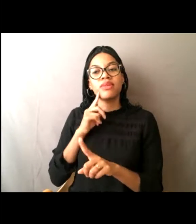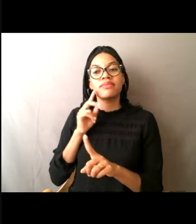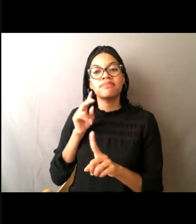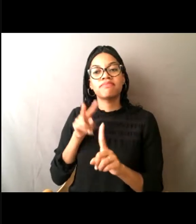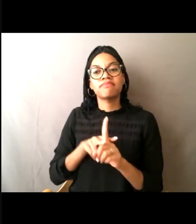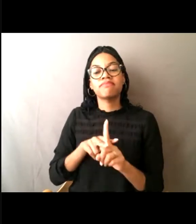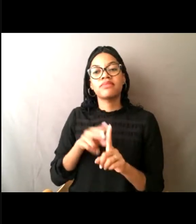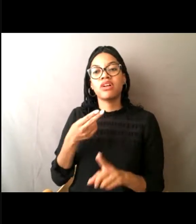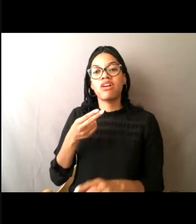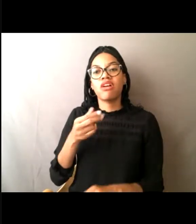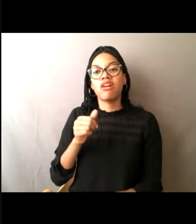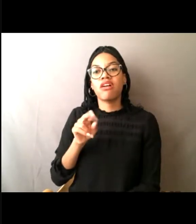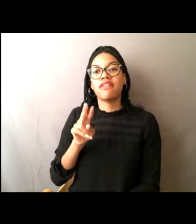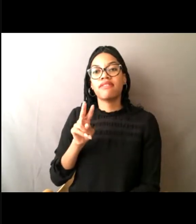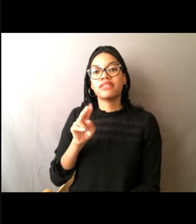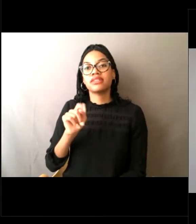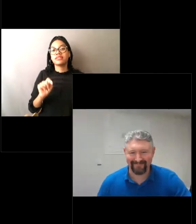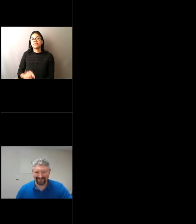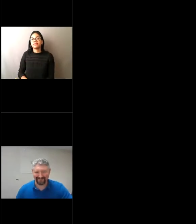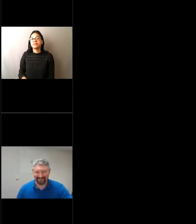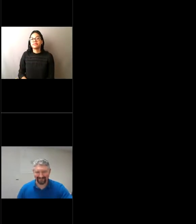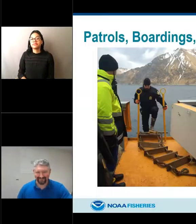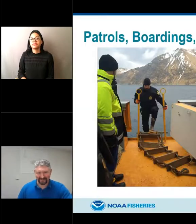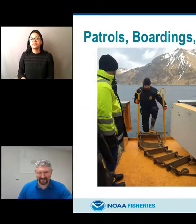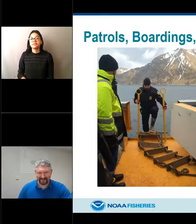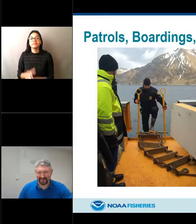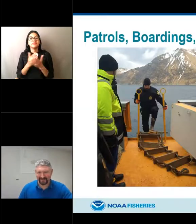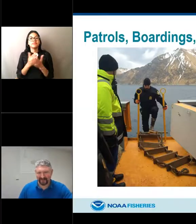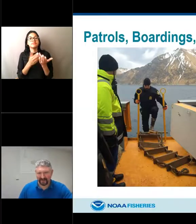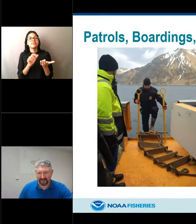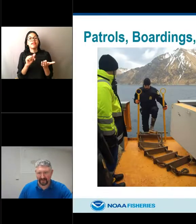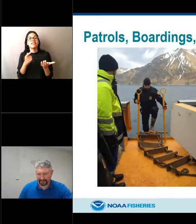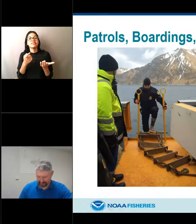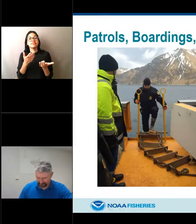[Lisa[ All Right, so we're back to you, Alex. Excellent, thank you.